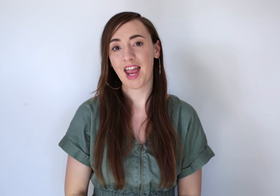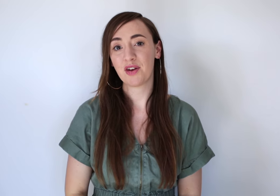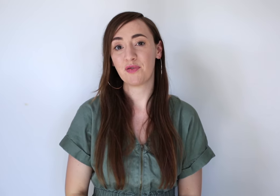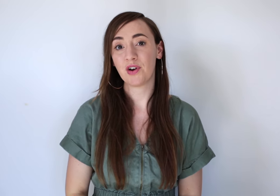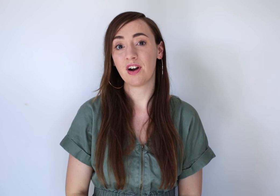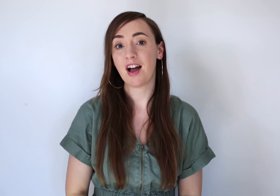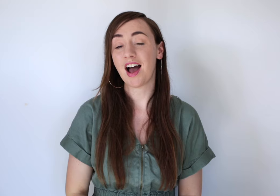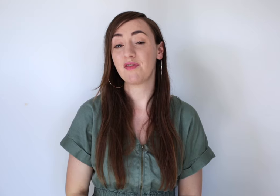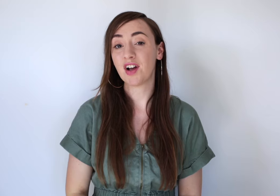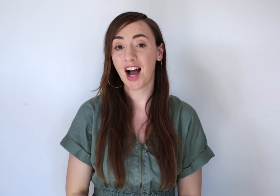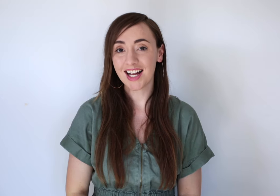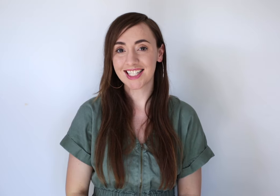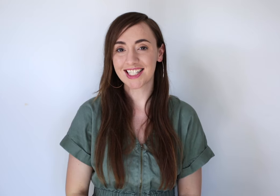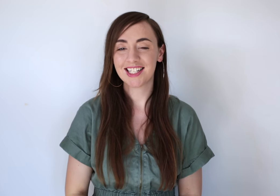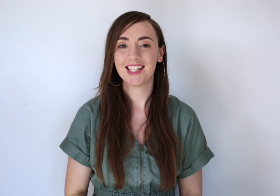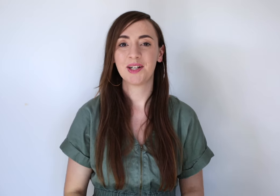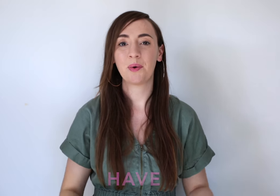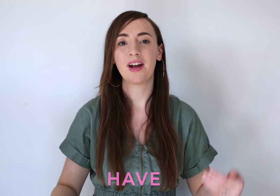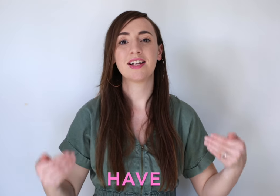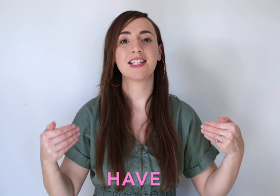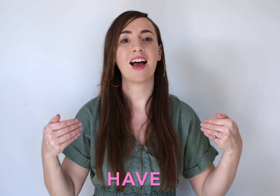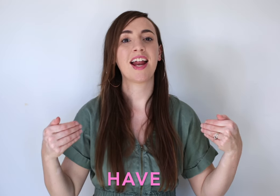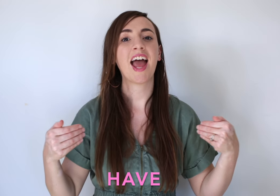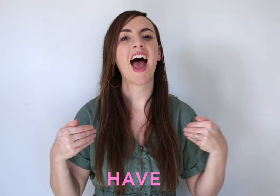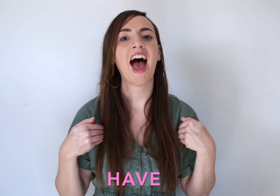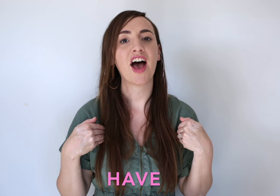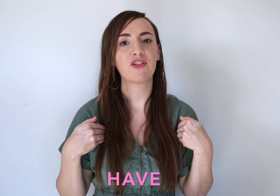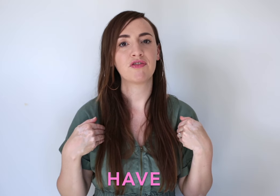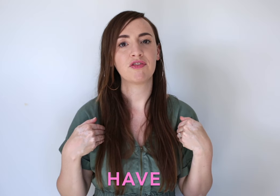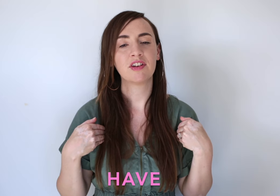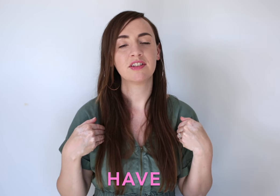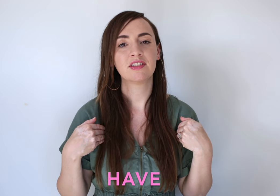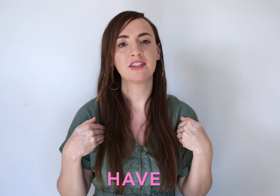For "I've got", we're gonna sign "have".